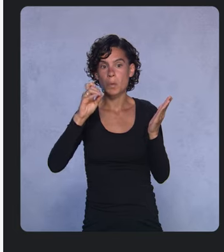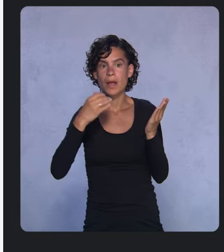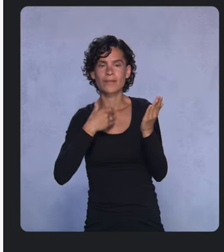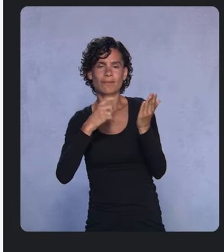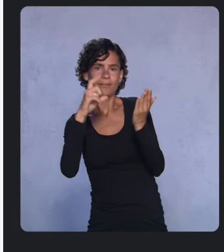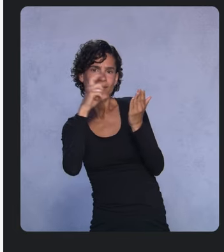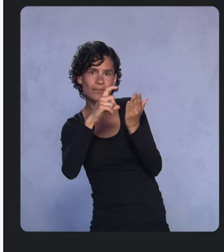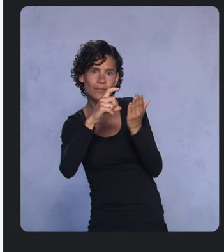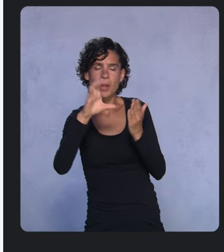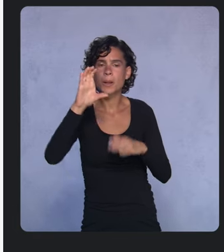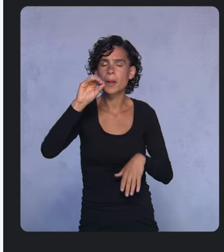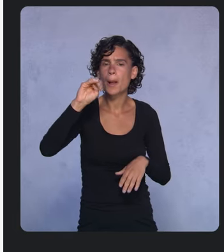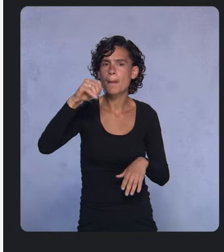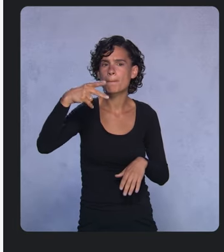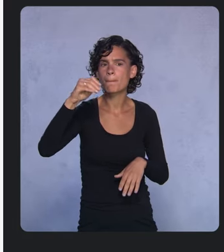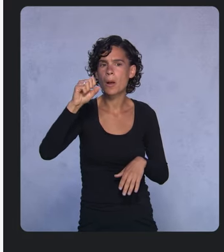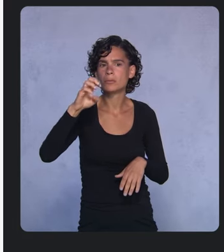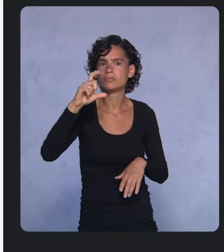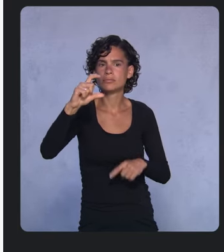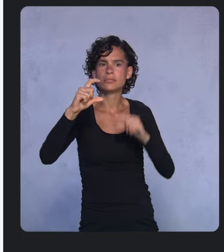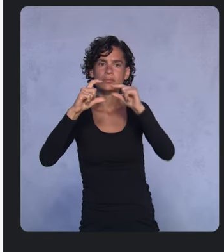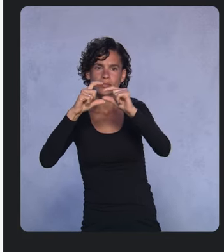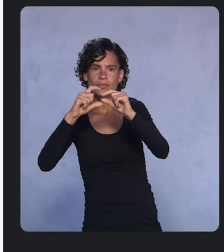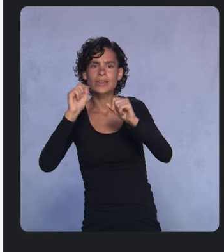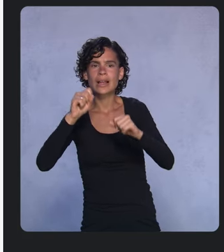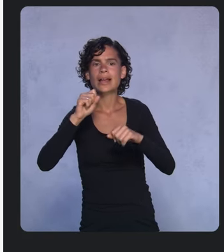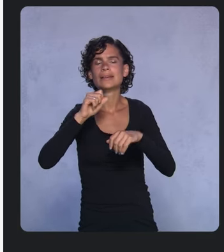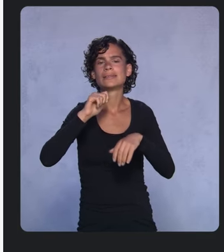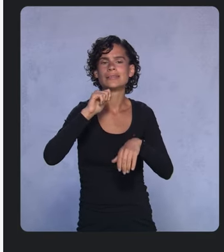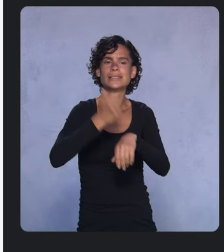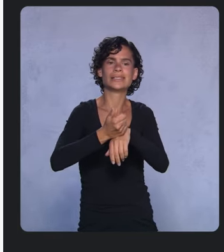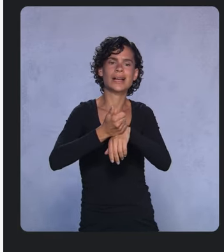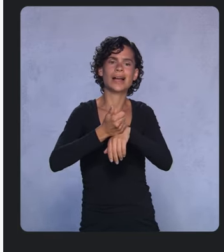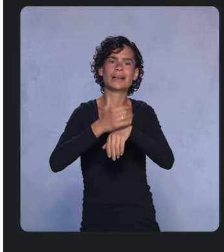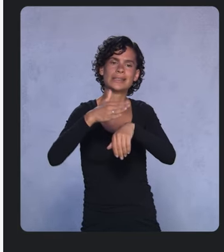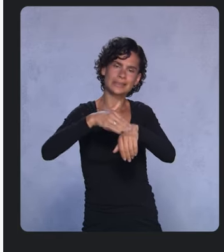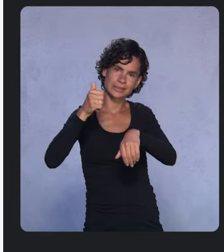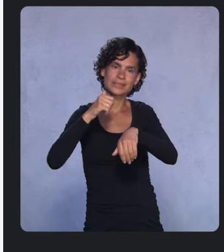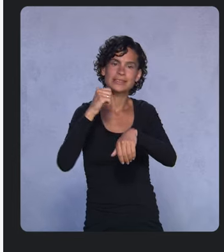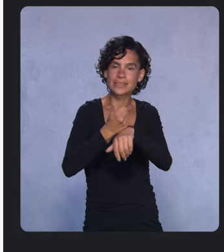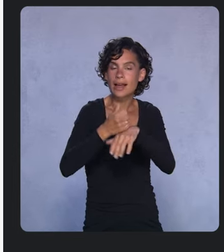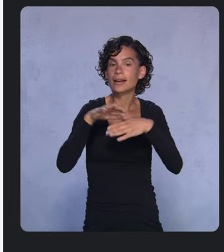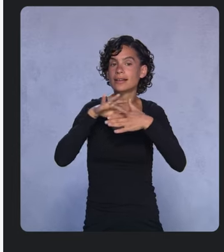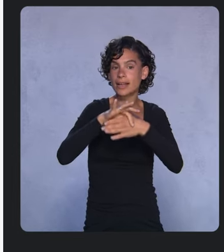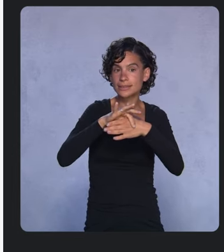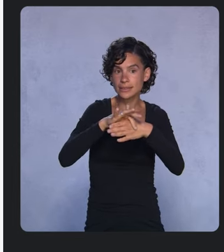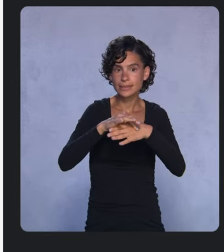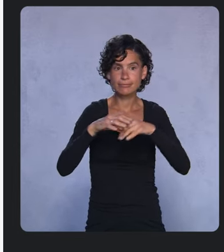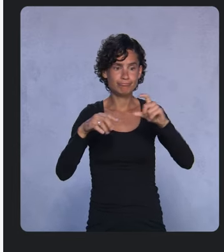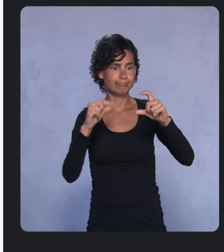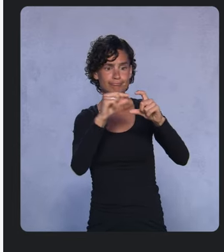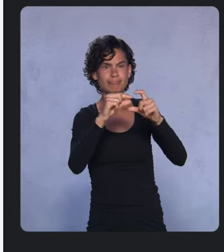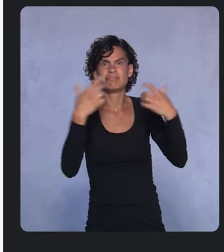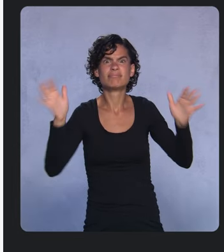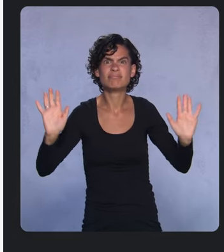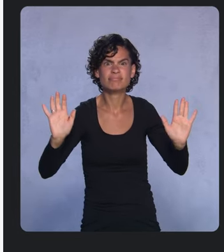and I can call setContent on it, and that’s pretty much it. That’s all I need to do to start writing Compose code. So we’re going to set up a theme.